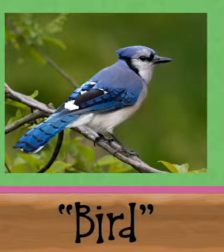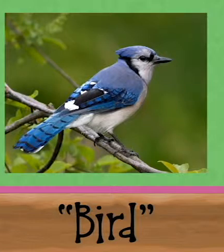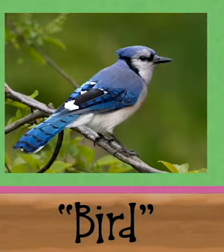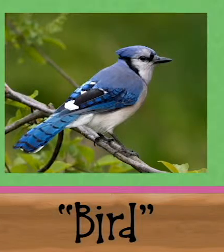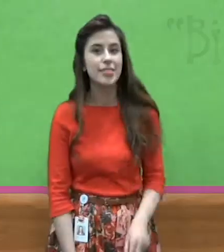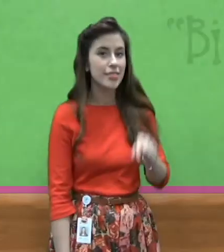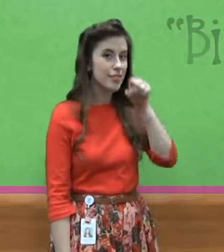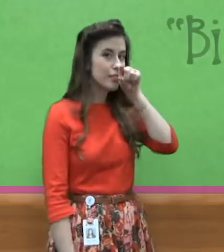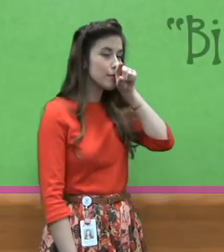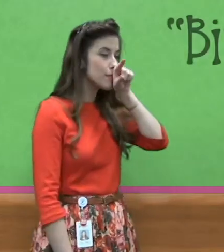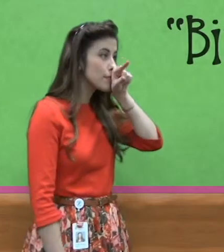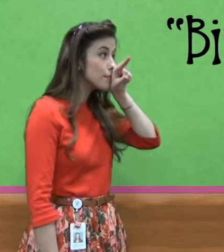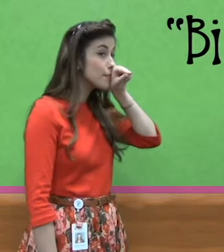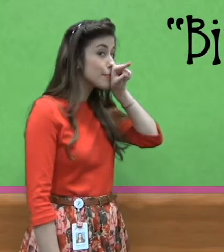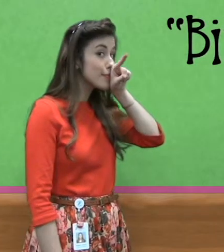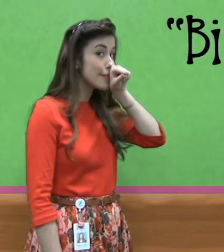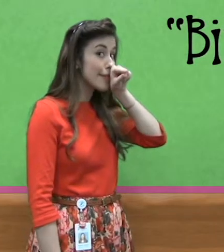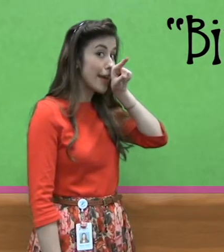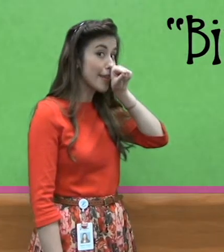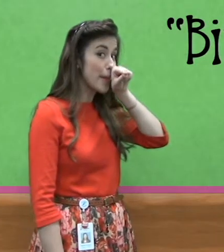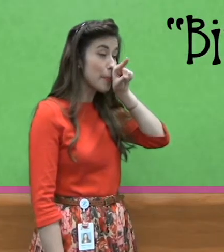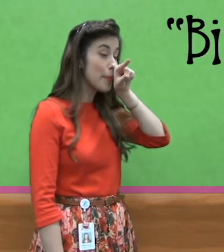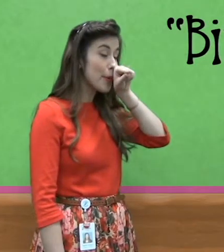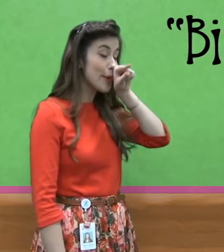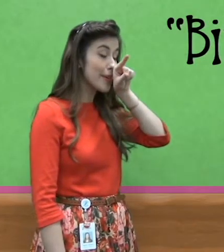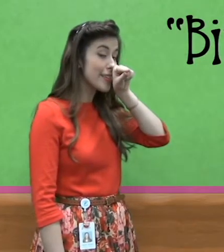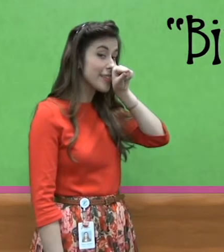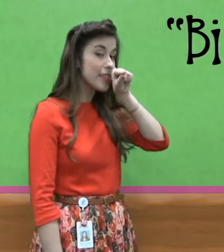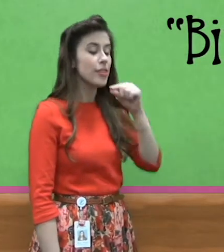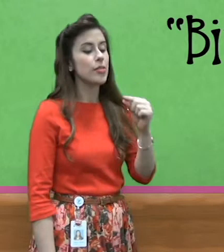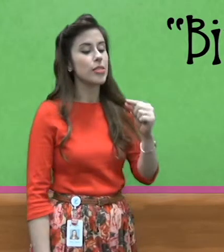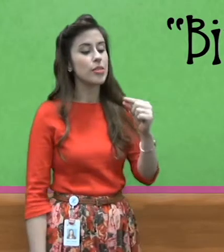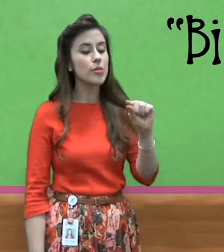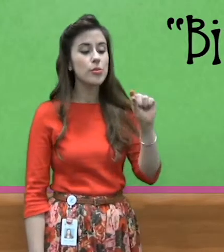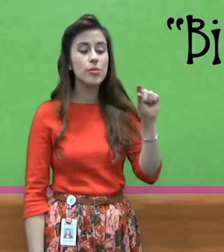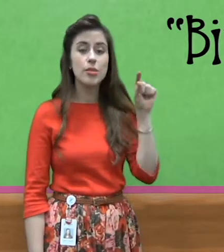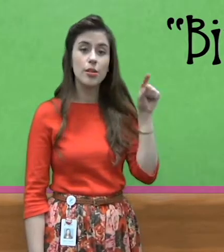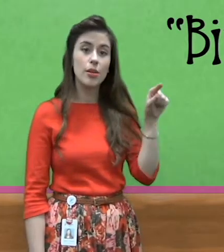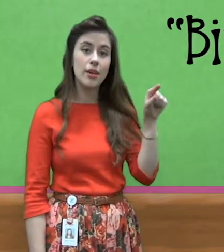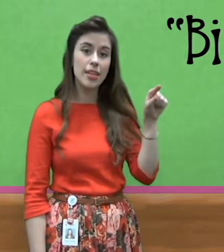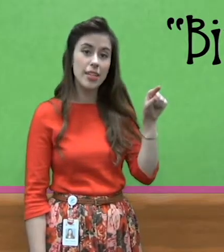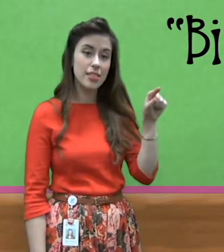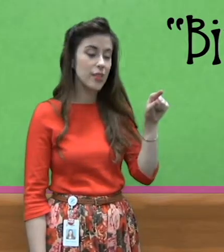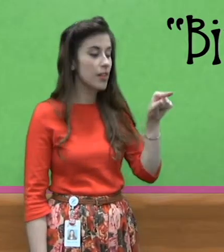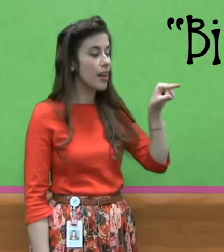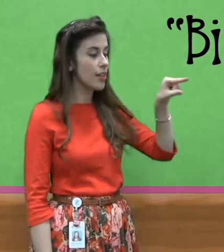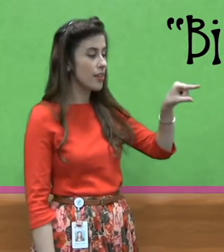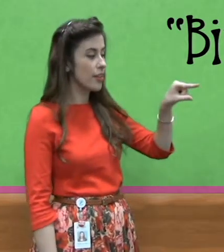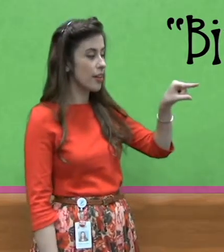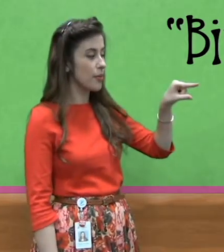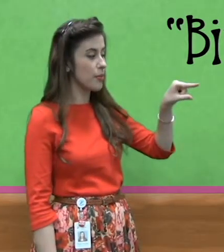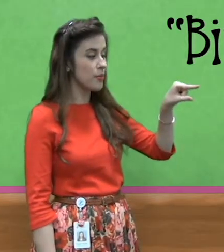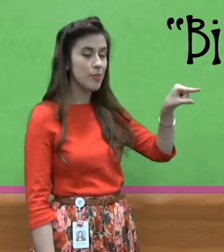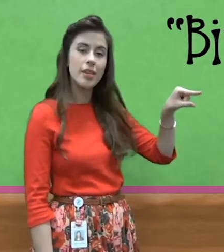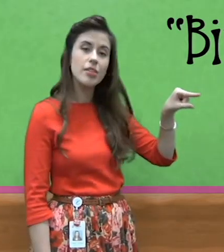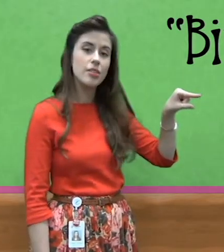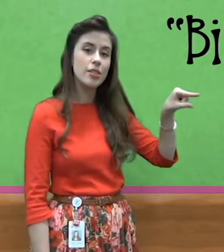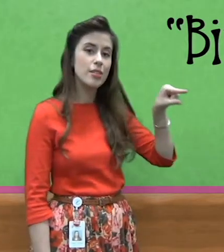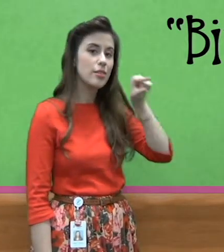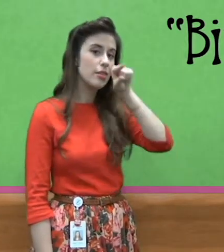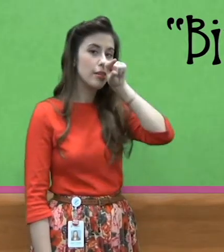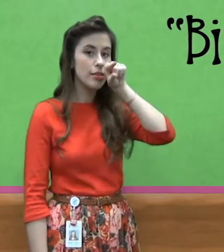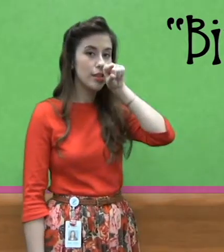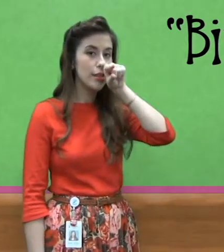Like that. Bird. You just use your index finger and your thumb to gesture near your